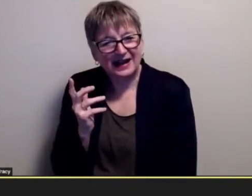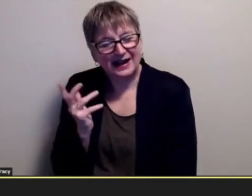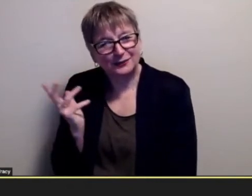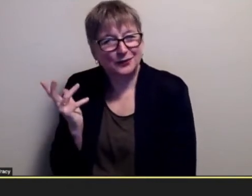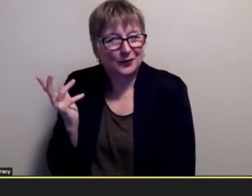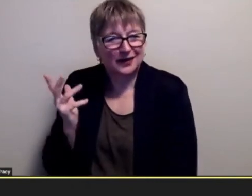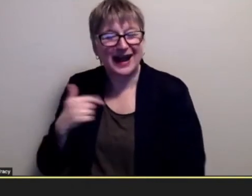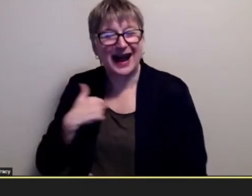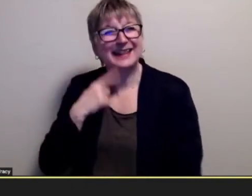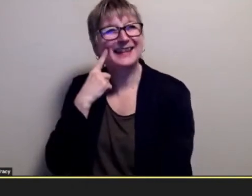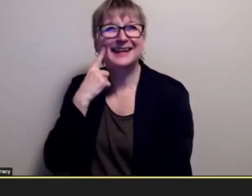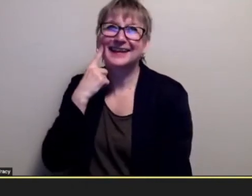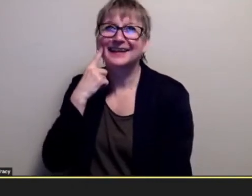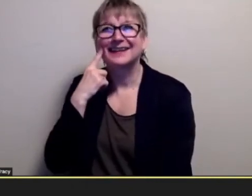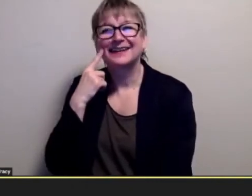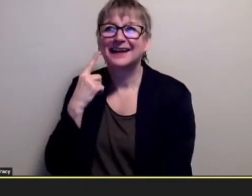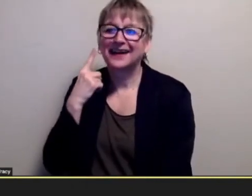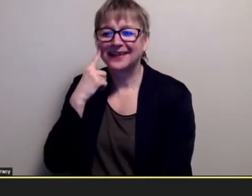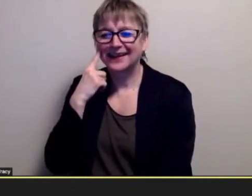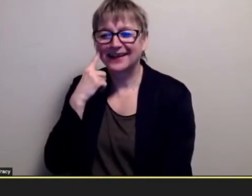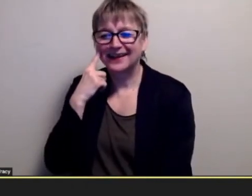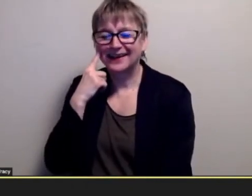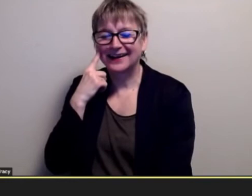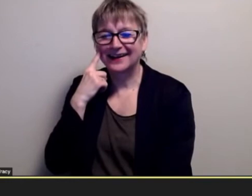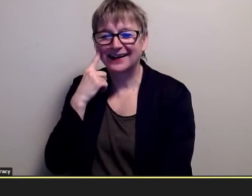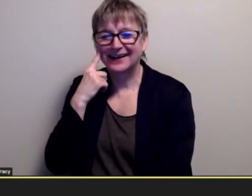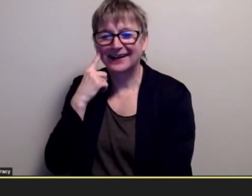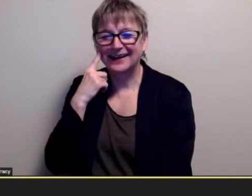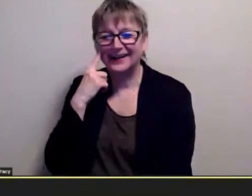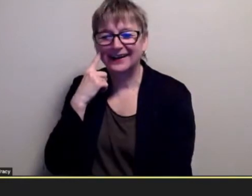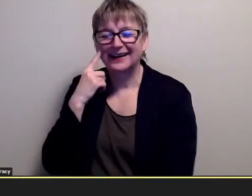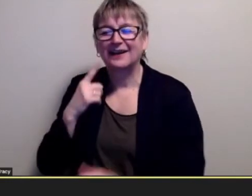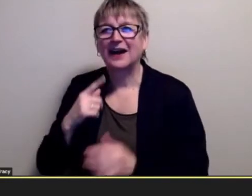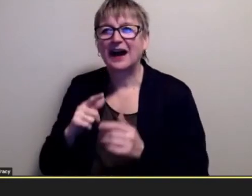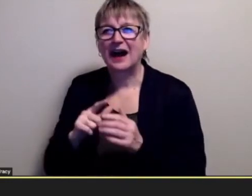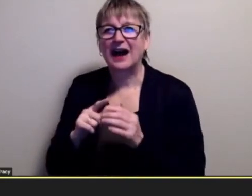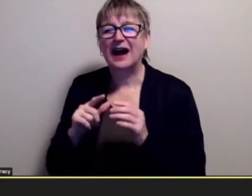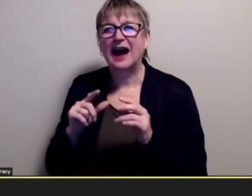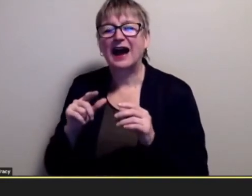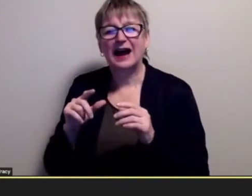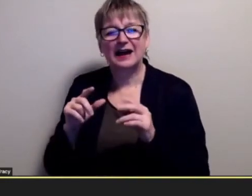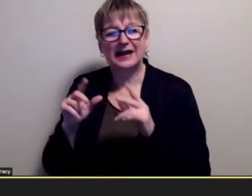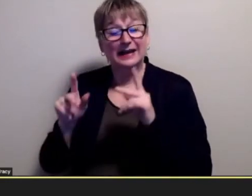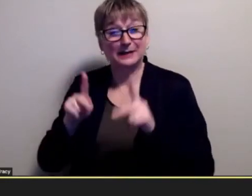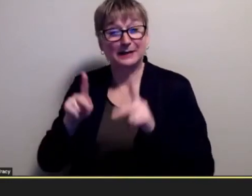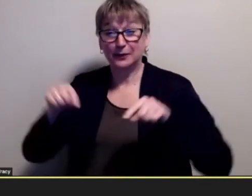i think you know it might have to do with the fact that you know people here british columbia are